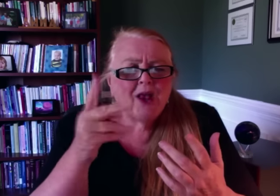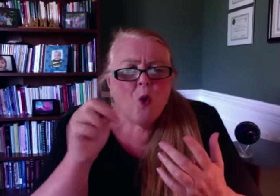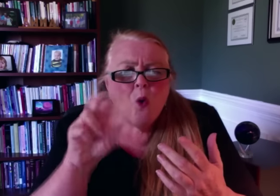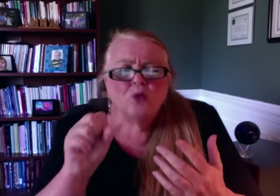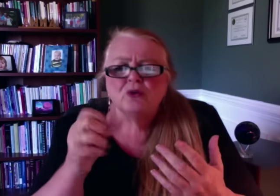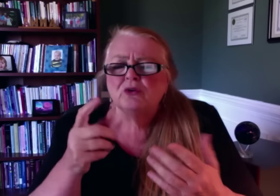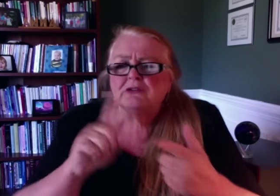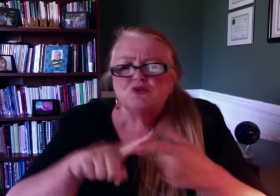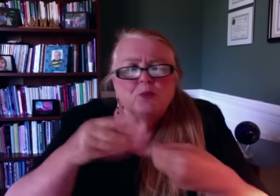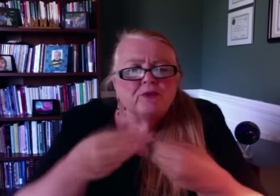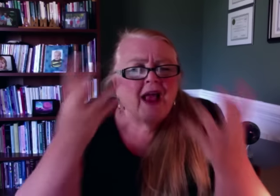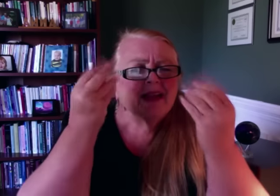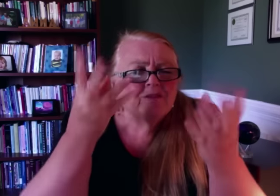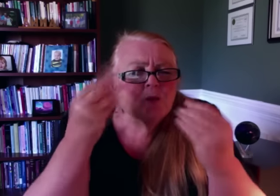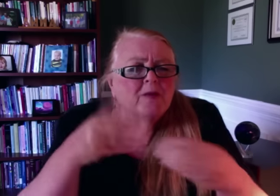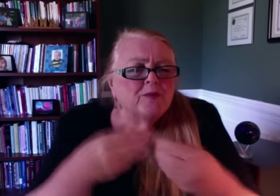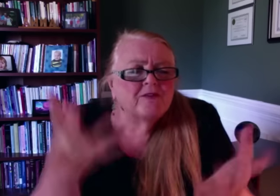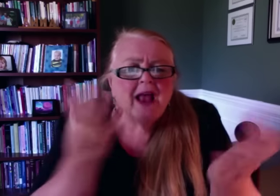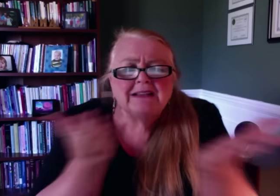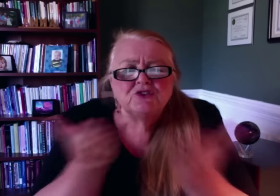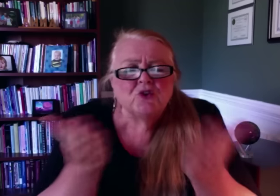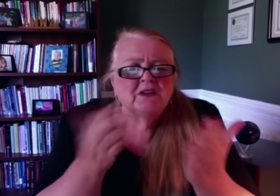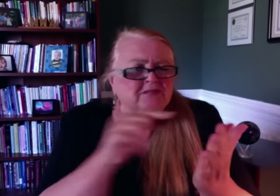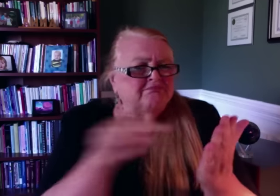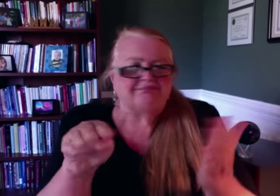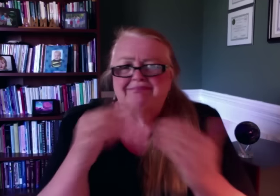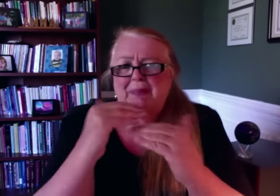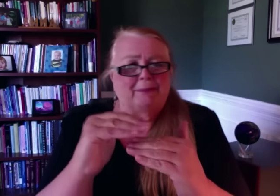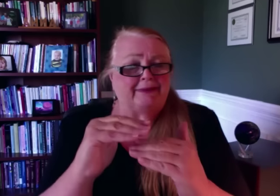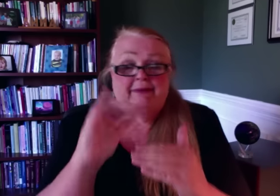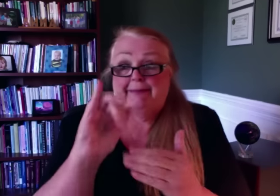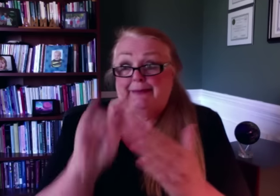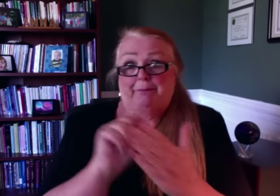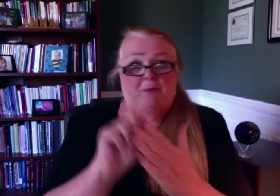to provide information and services.